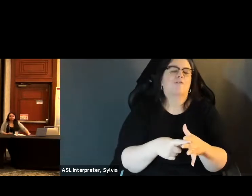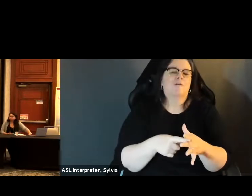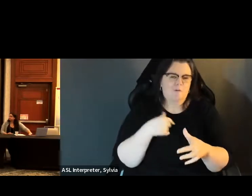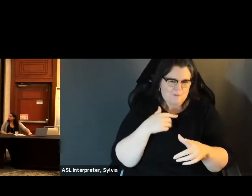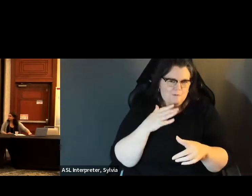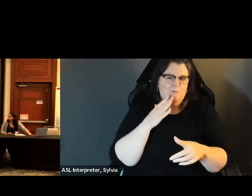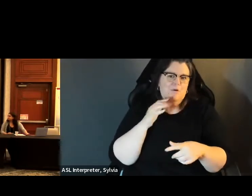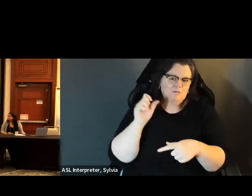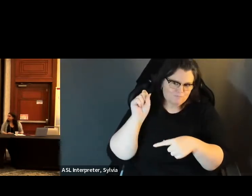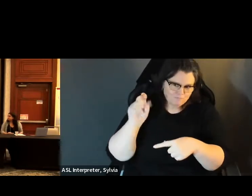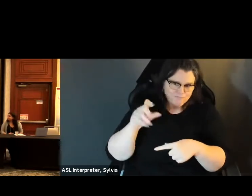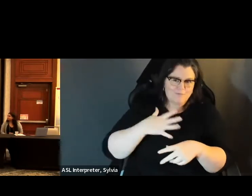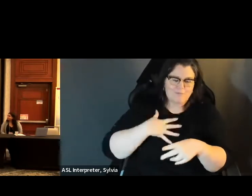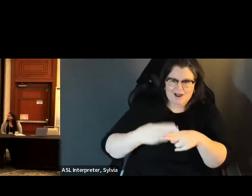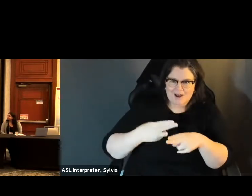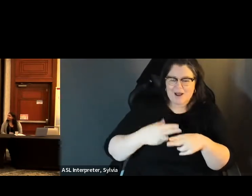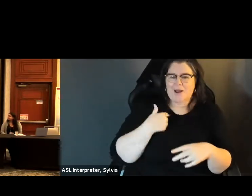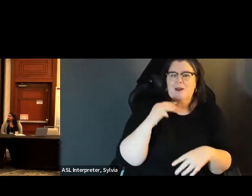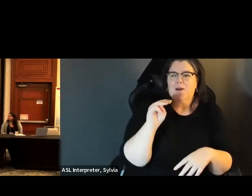right. Sounds great. To get started, we're going to Okay? Alright. Sounds great to get started. We're going to introduce each of ourselves. My name is Mattie Crowley.